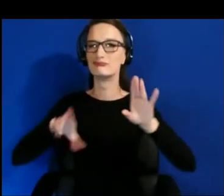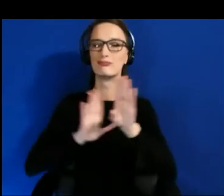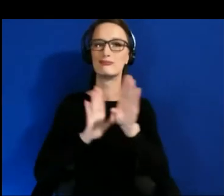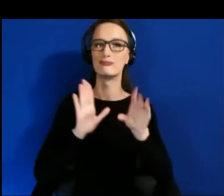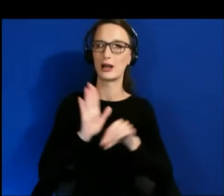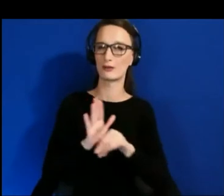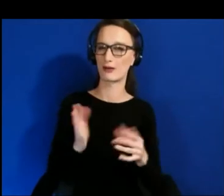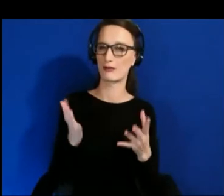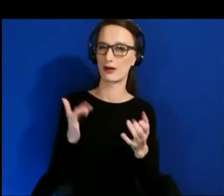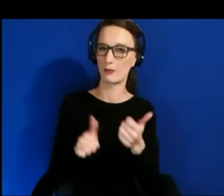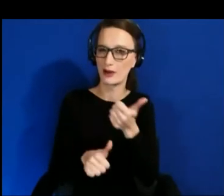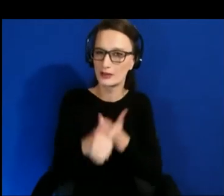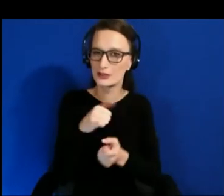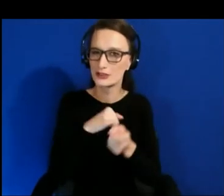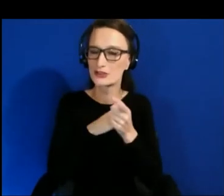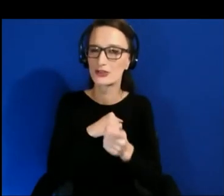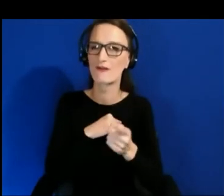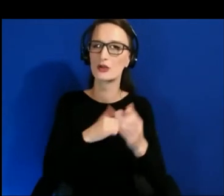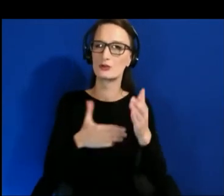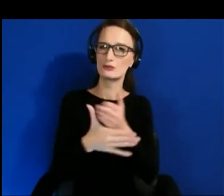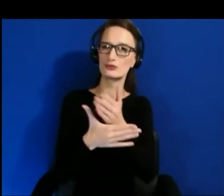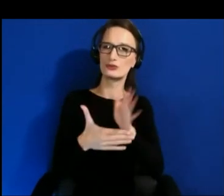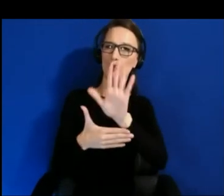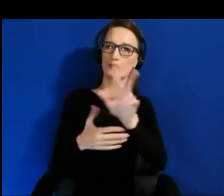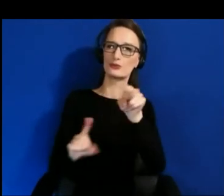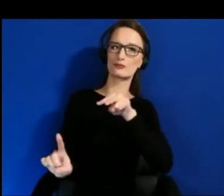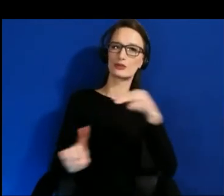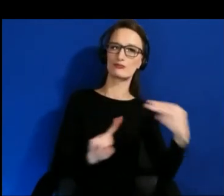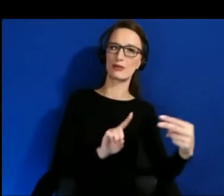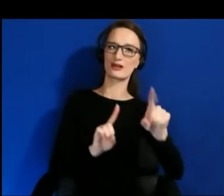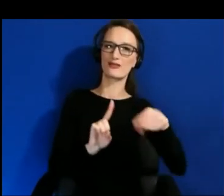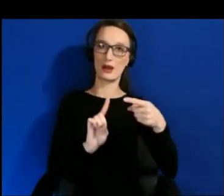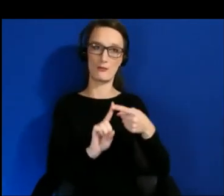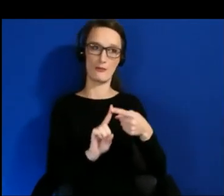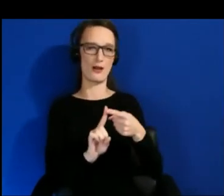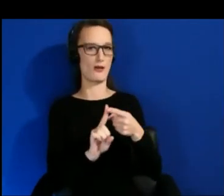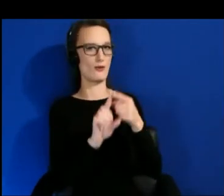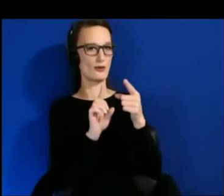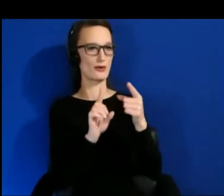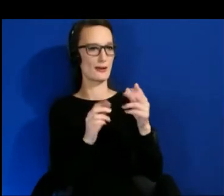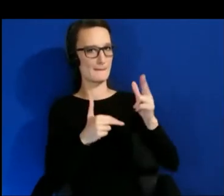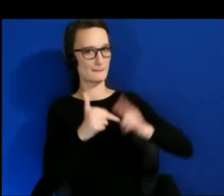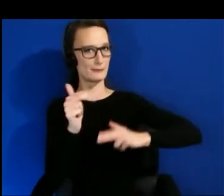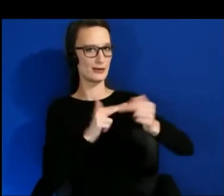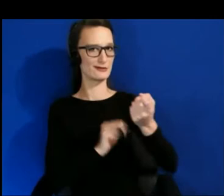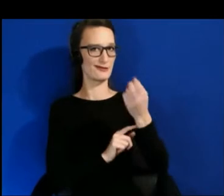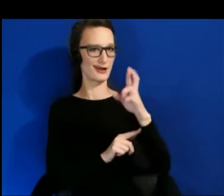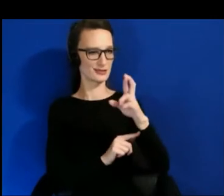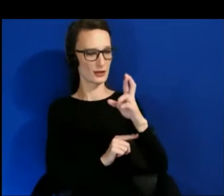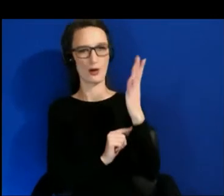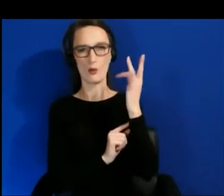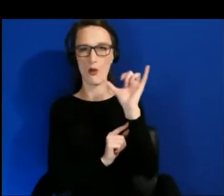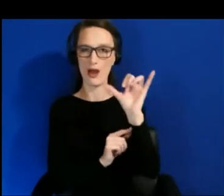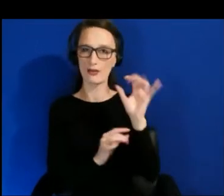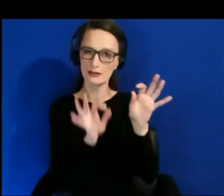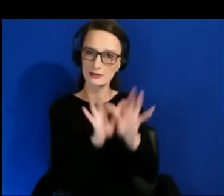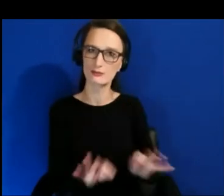you to share a perspective on how important it is to build XR experiences for all.